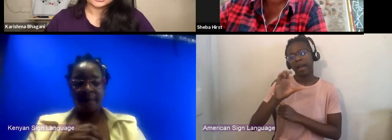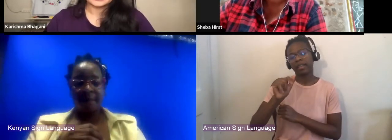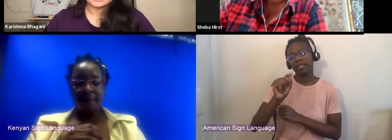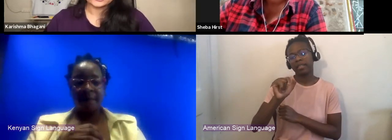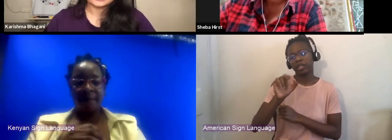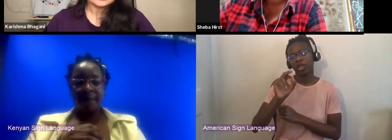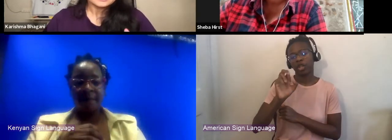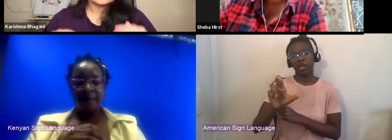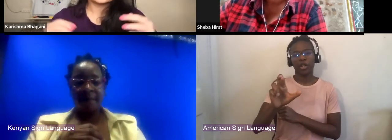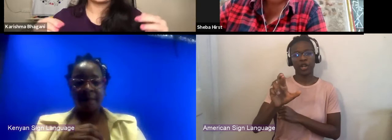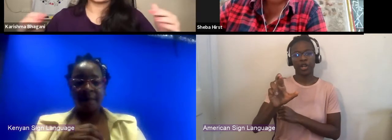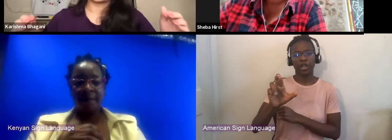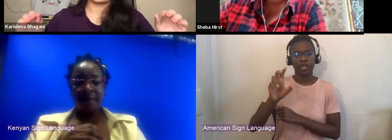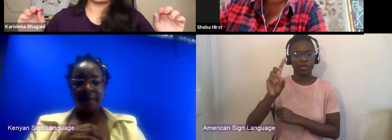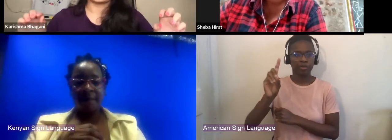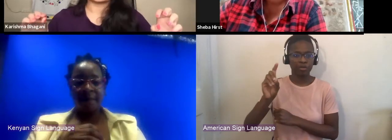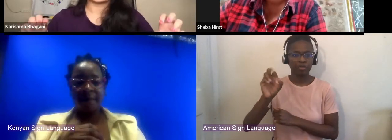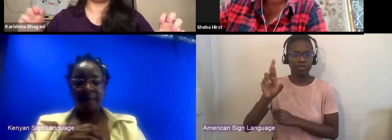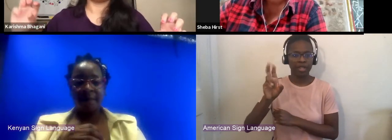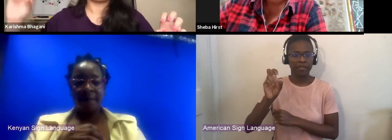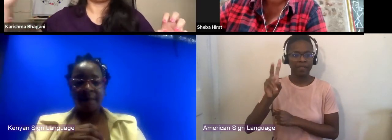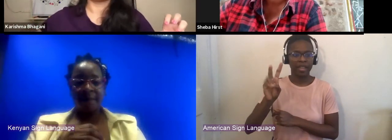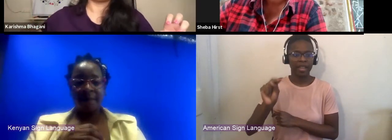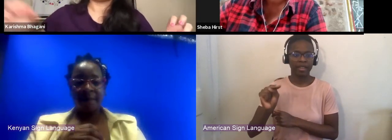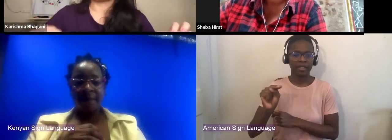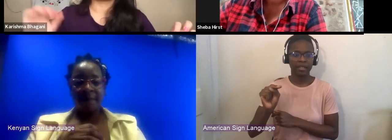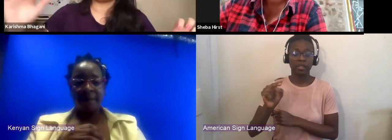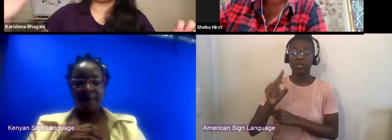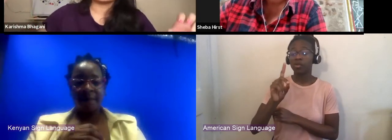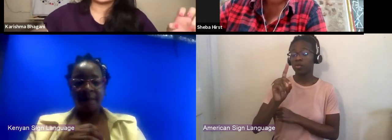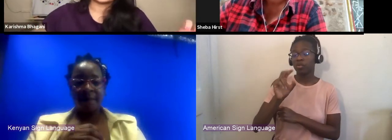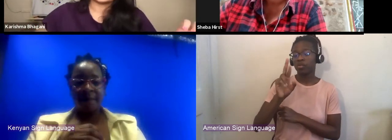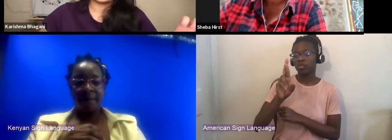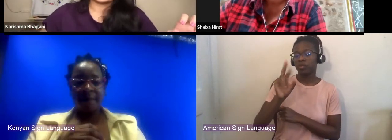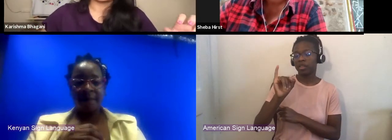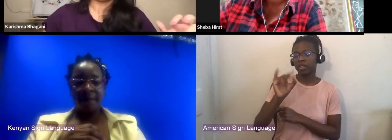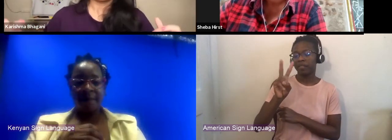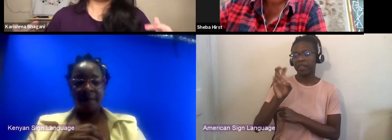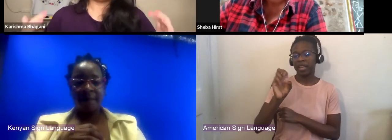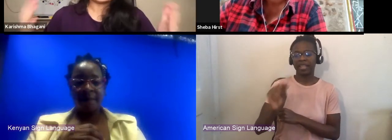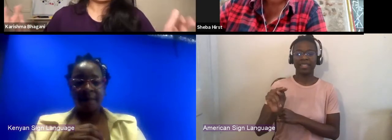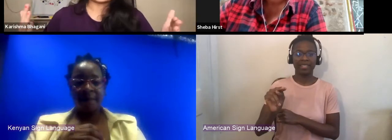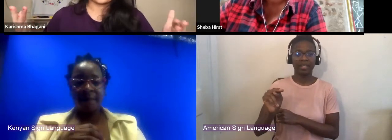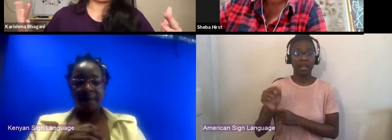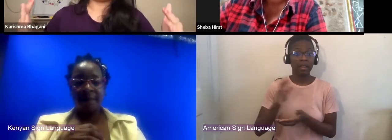and collection is focused on what exactly would be helpful in the next 5, 10, 15 years to build an economy